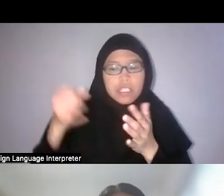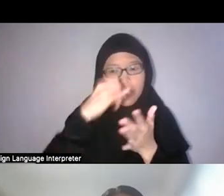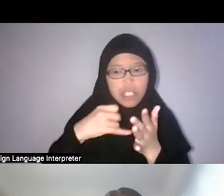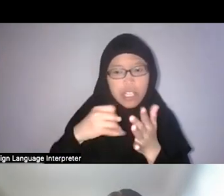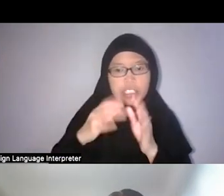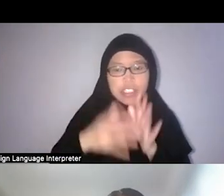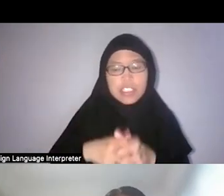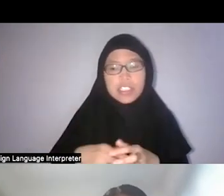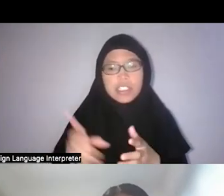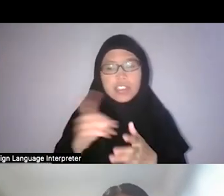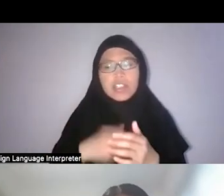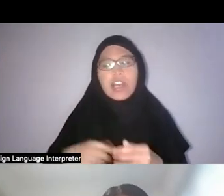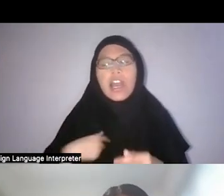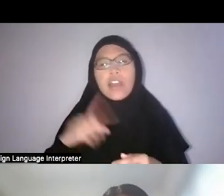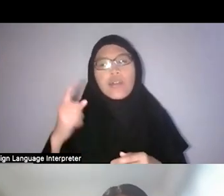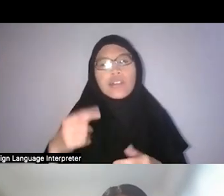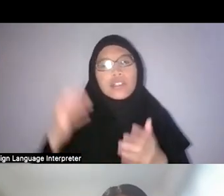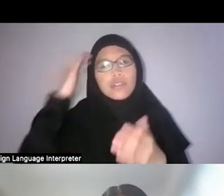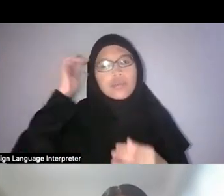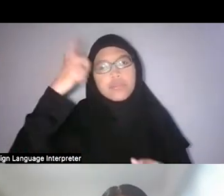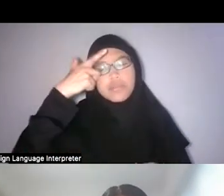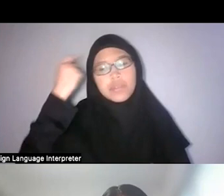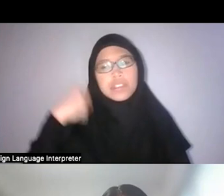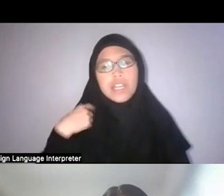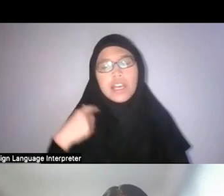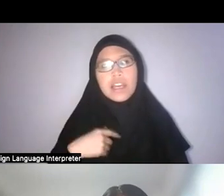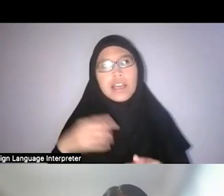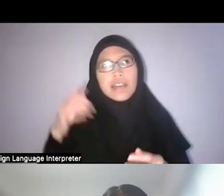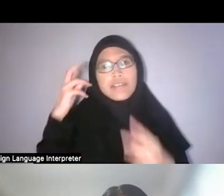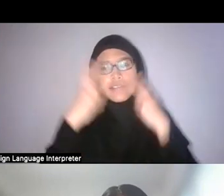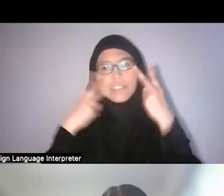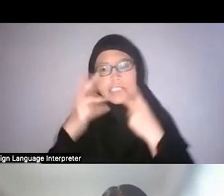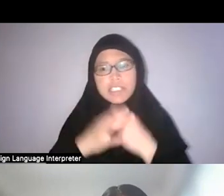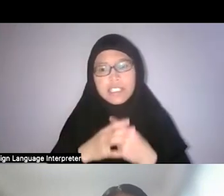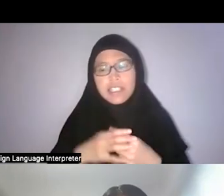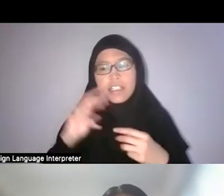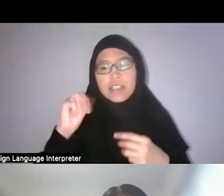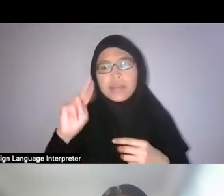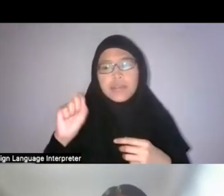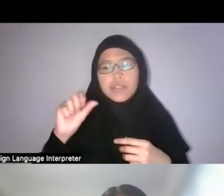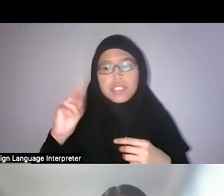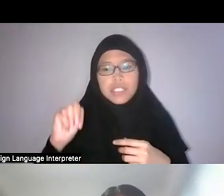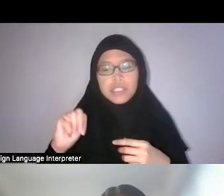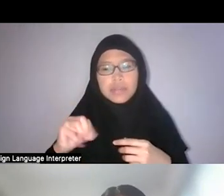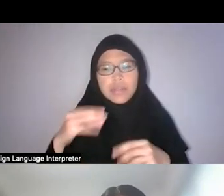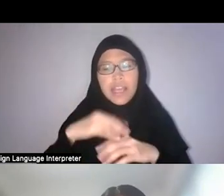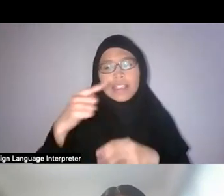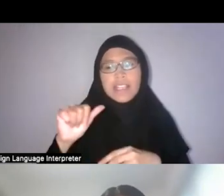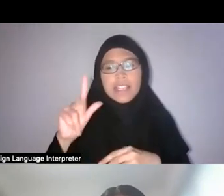I believe it’s the Botanic… Faris: The museum, right? The new museum at the Gallop extension. Khairulddin: Yes! Yeah.